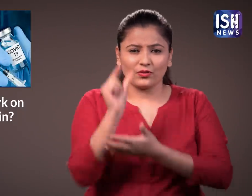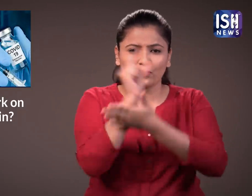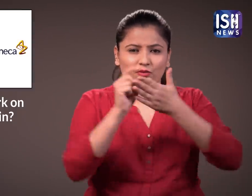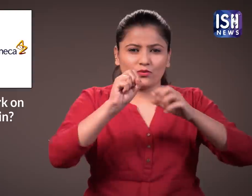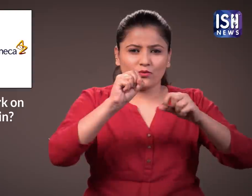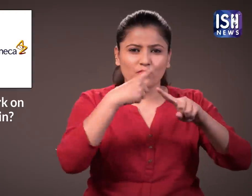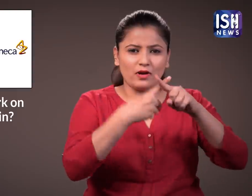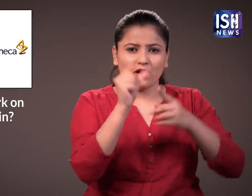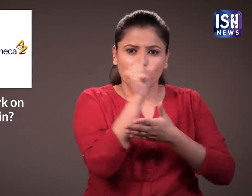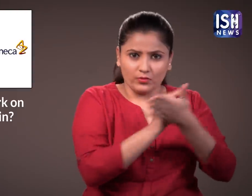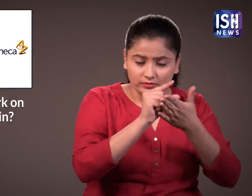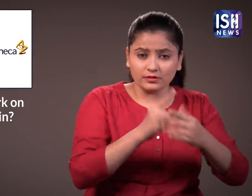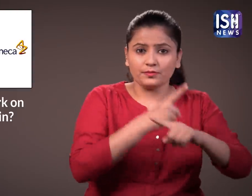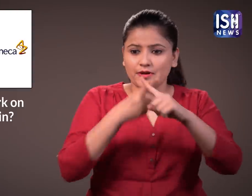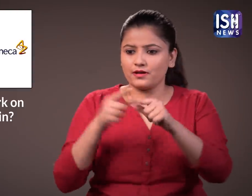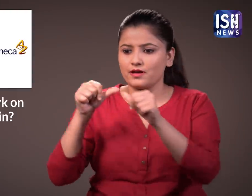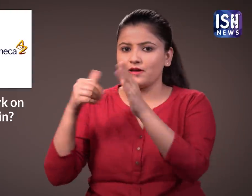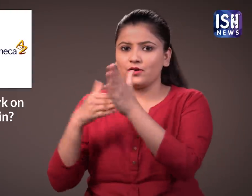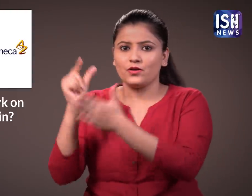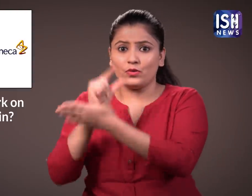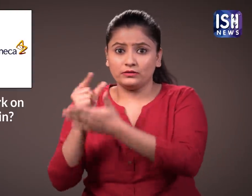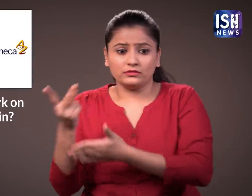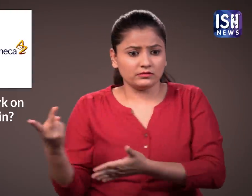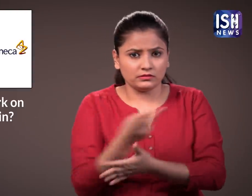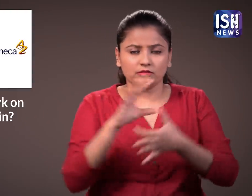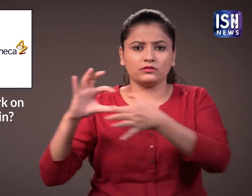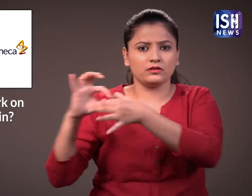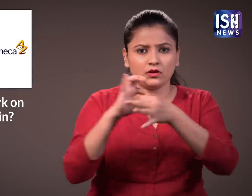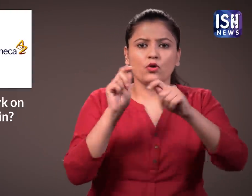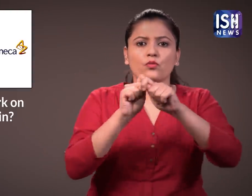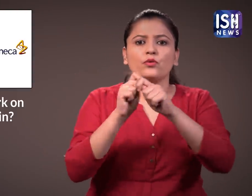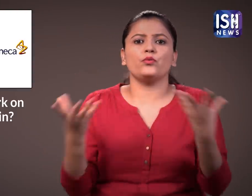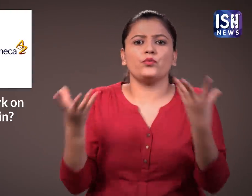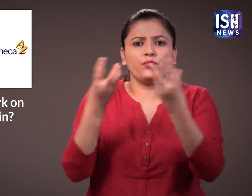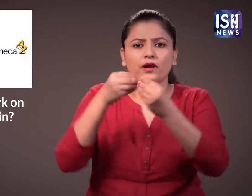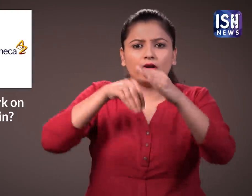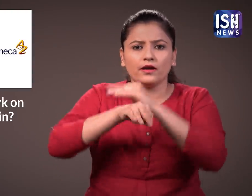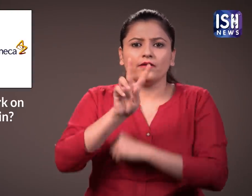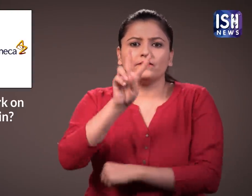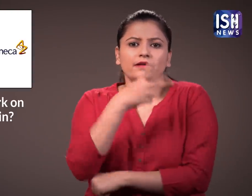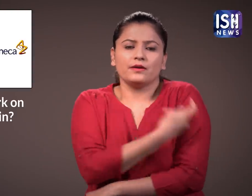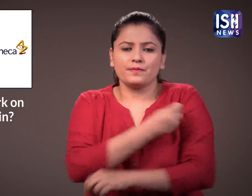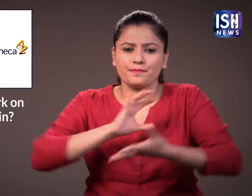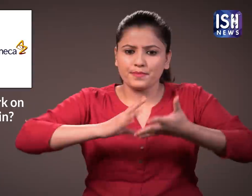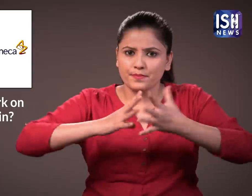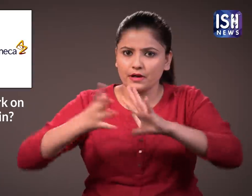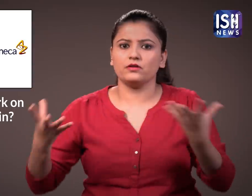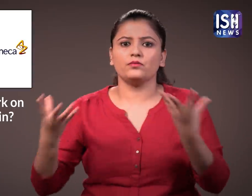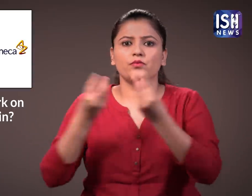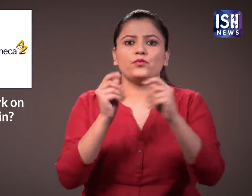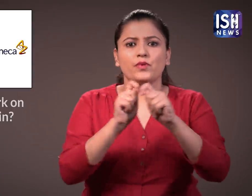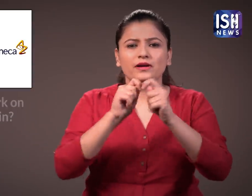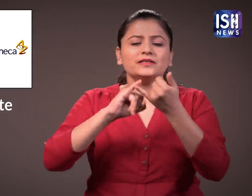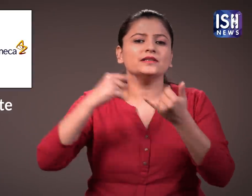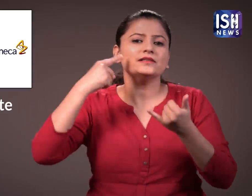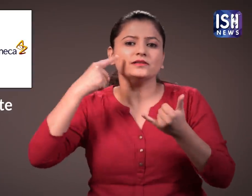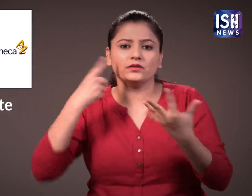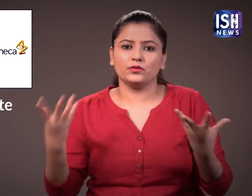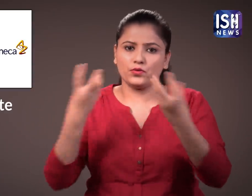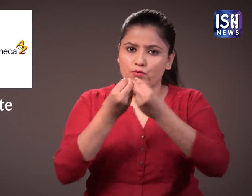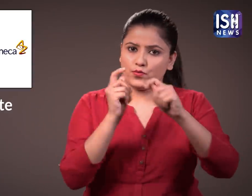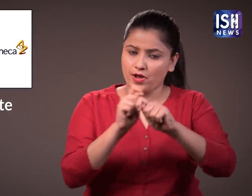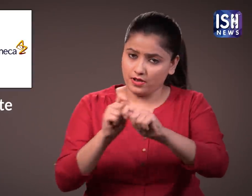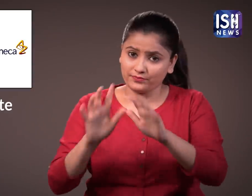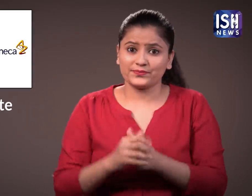Oxford University & AstraZeneca in collaboration with Serum Institute India are working together on the COVID vaccine.